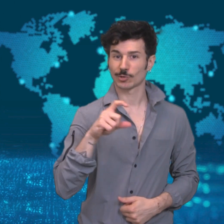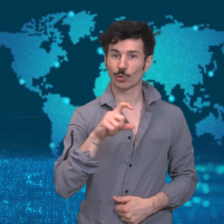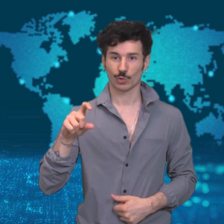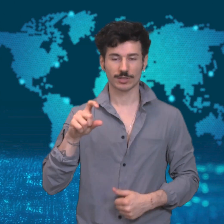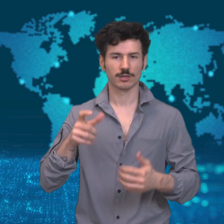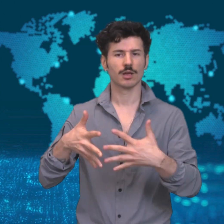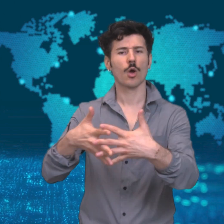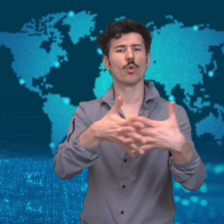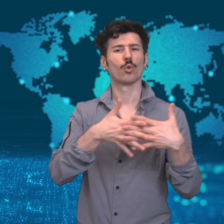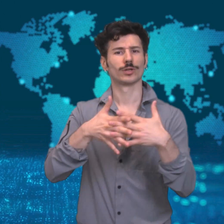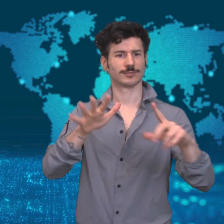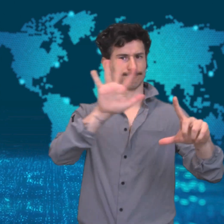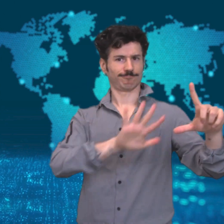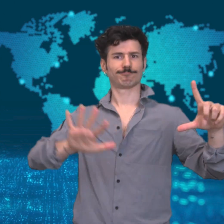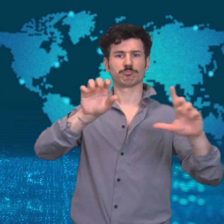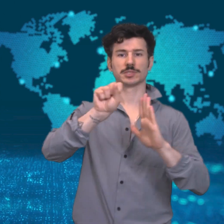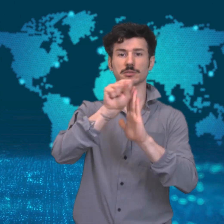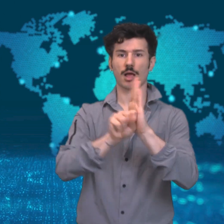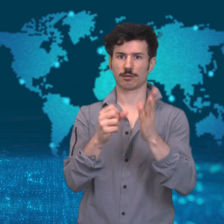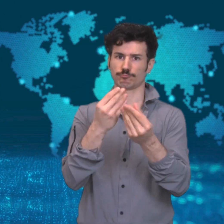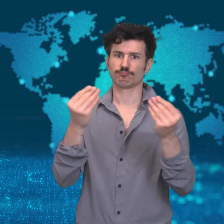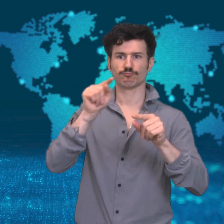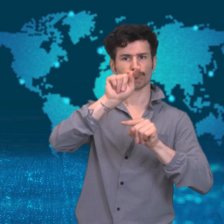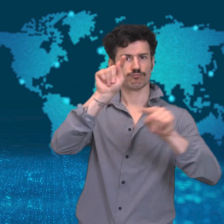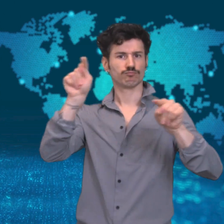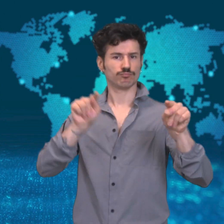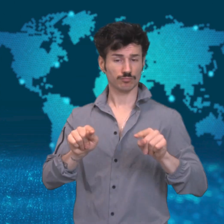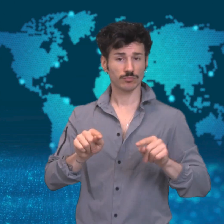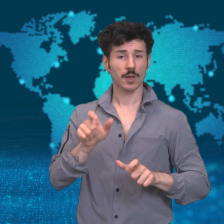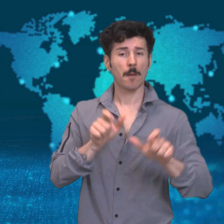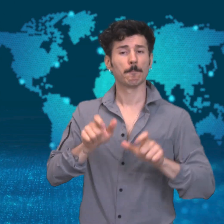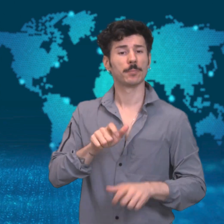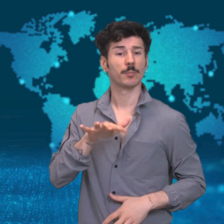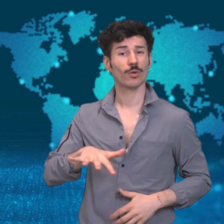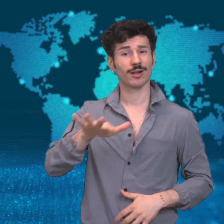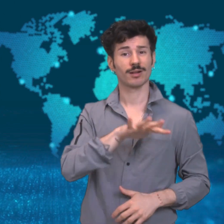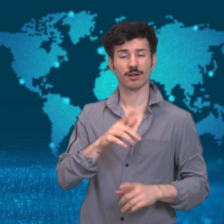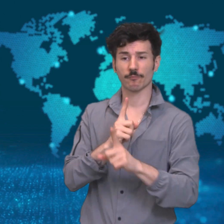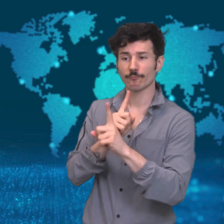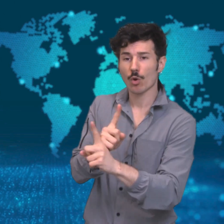[Alessio]: Protests were held in dozens of US states